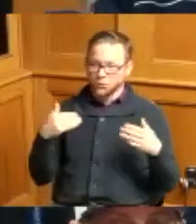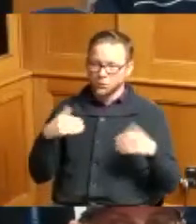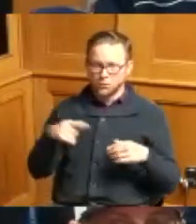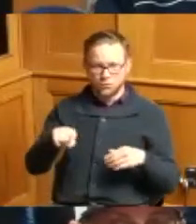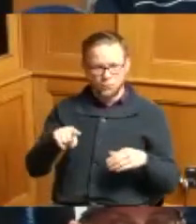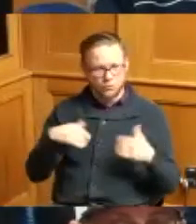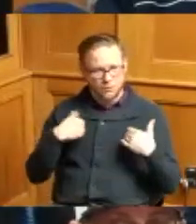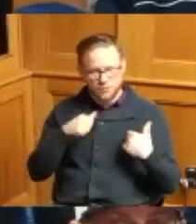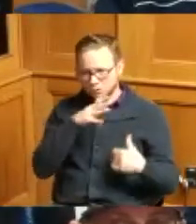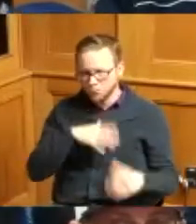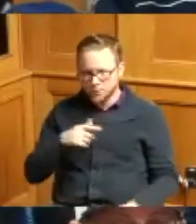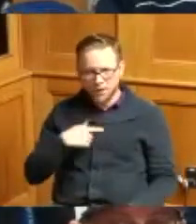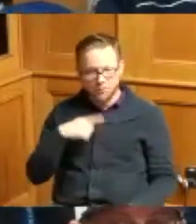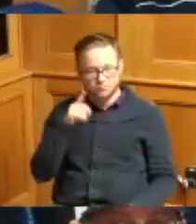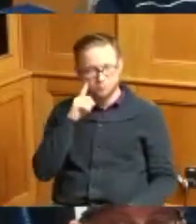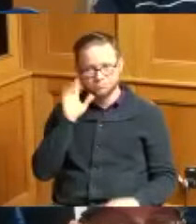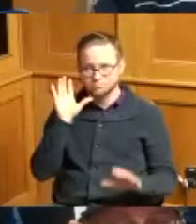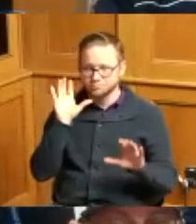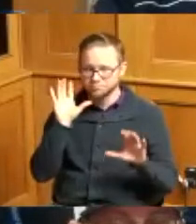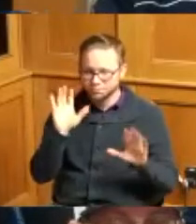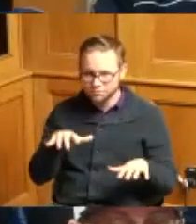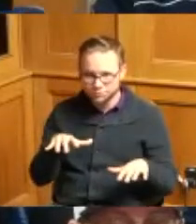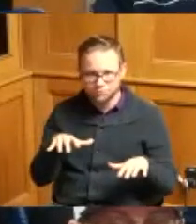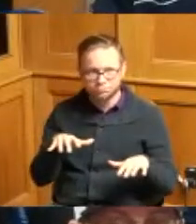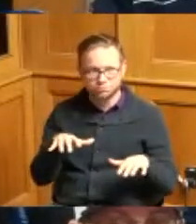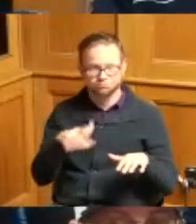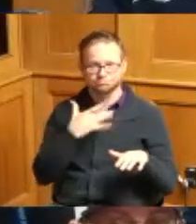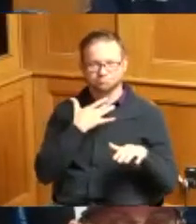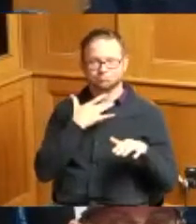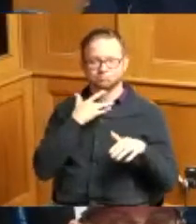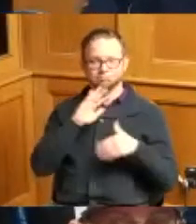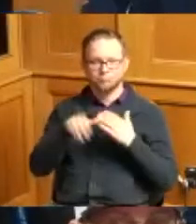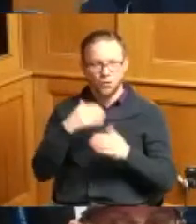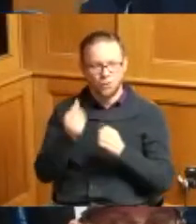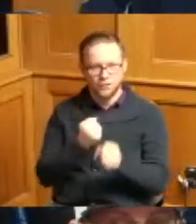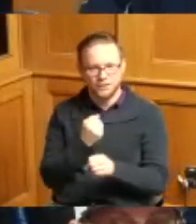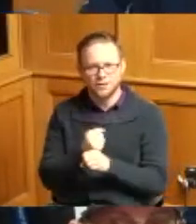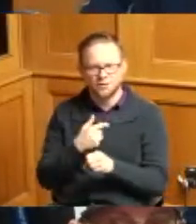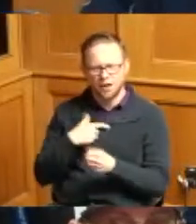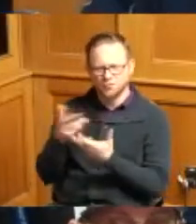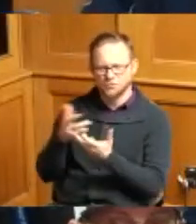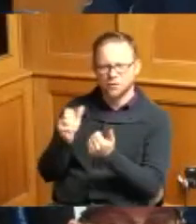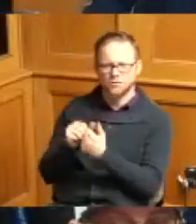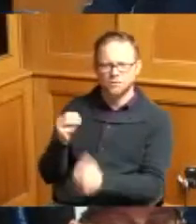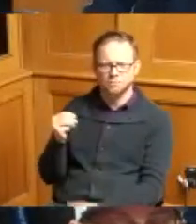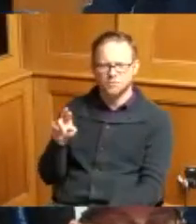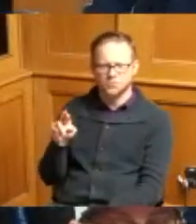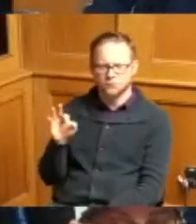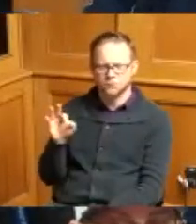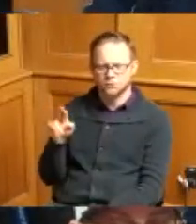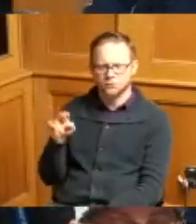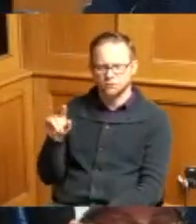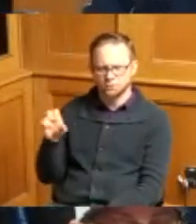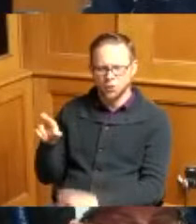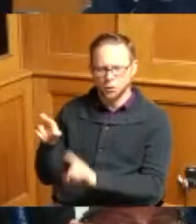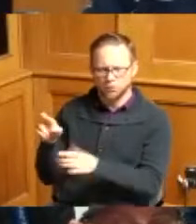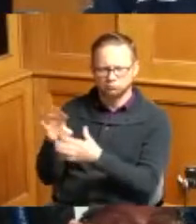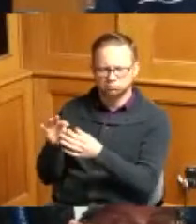speechless this entire season I was just talking to Mr Fuller and that on October 12th the girls